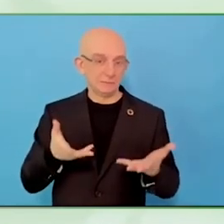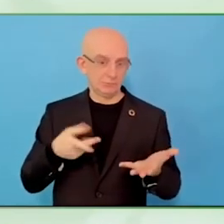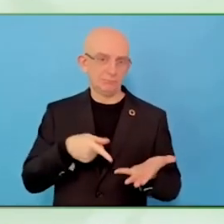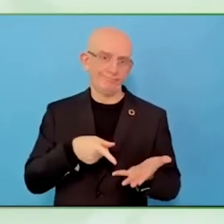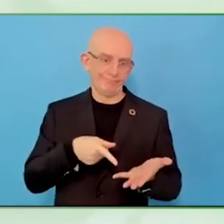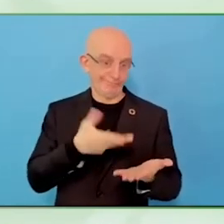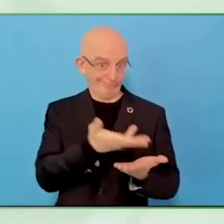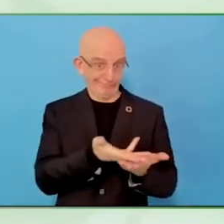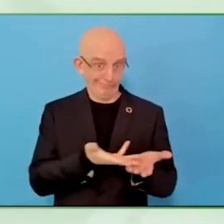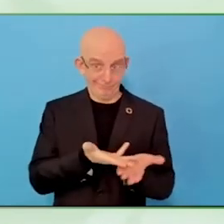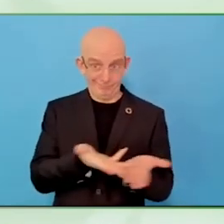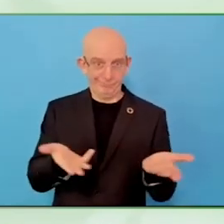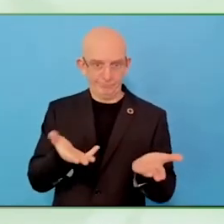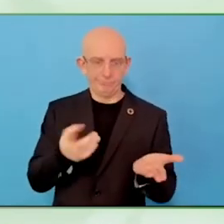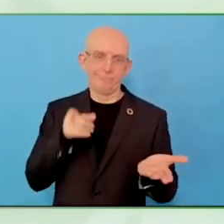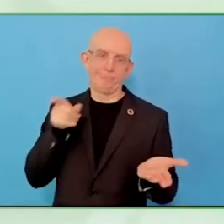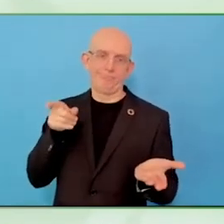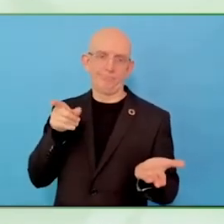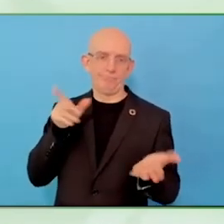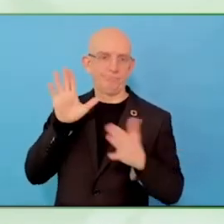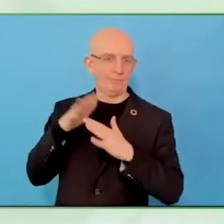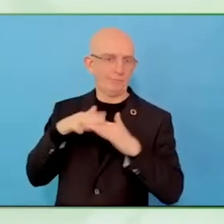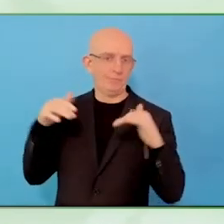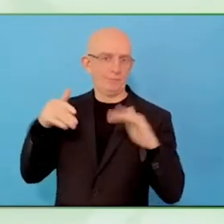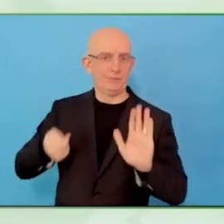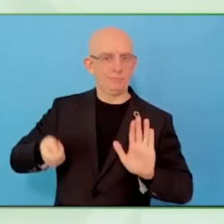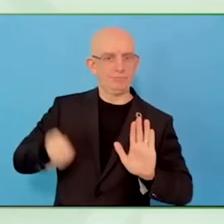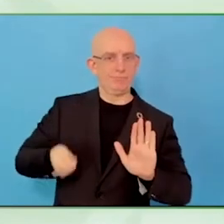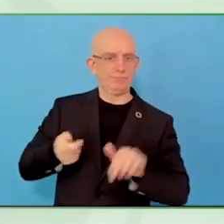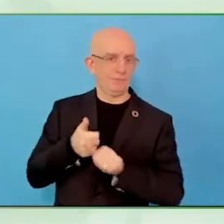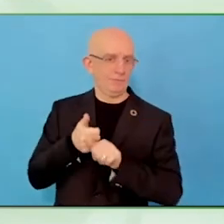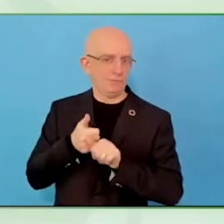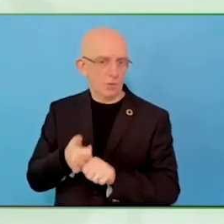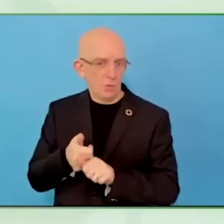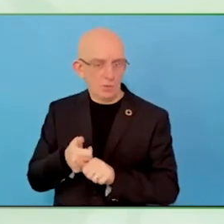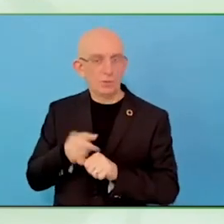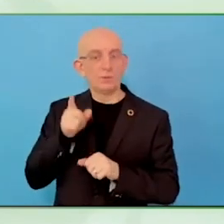They rely on each other to make the person succeed, every owner of